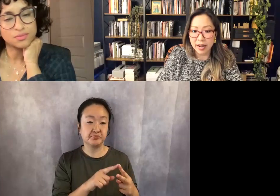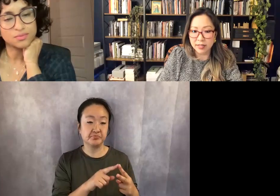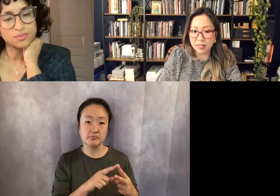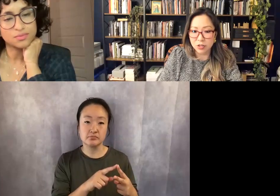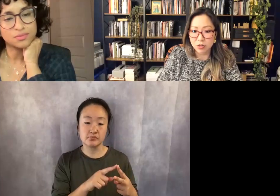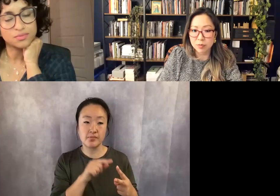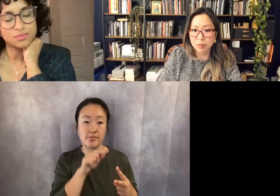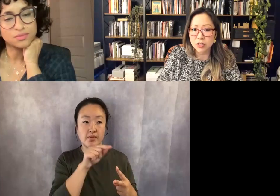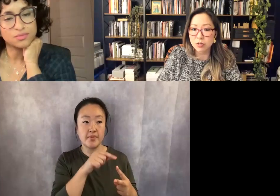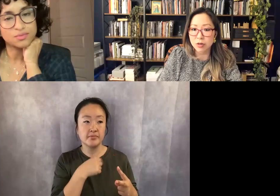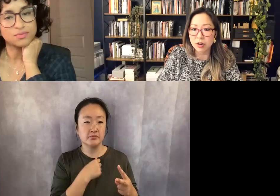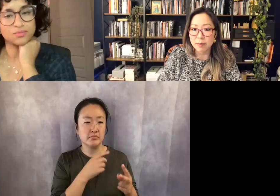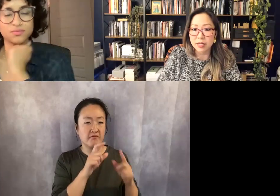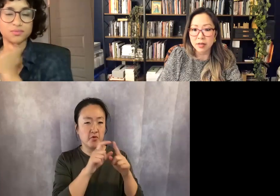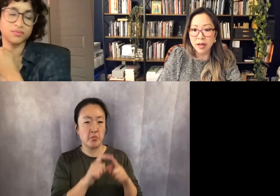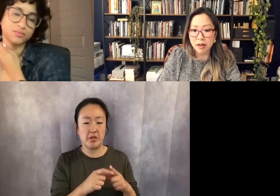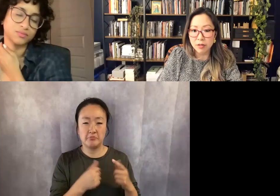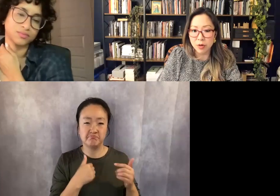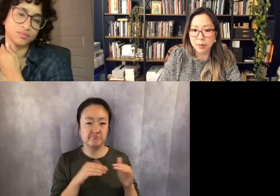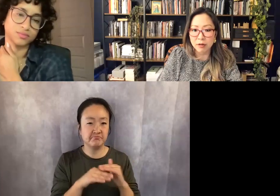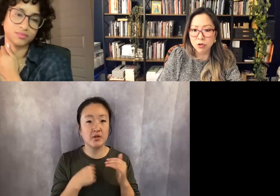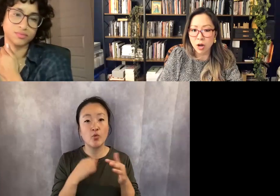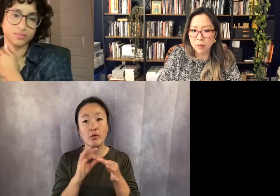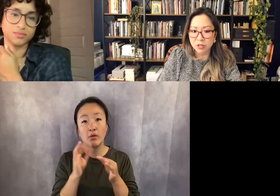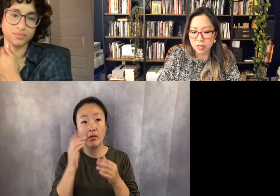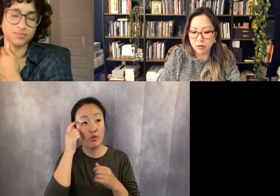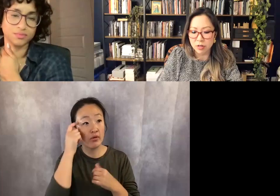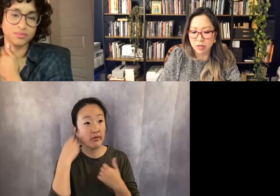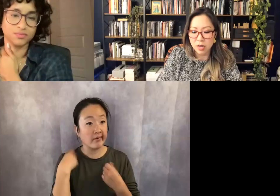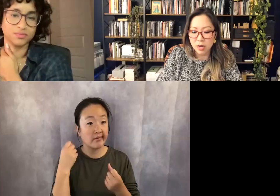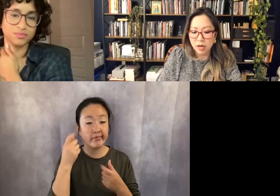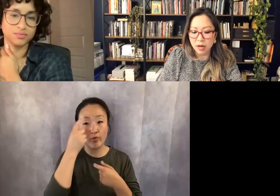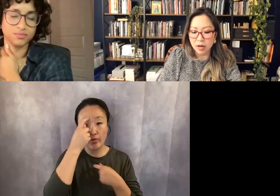access to, especially regarding mental health, or about trauma in general,